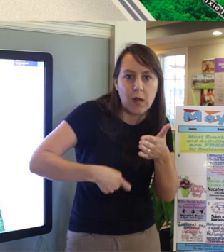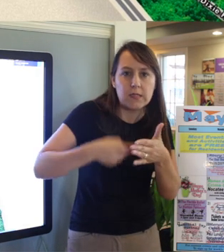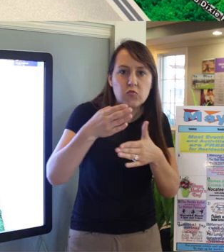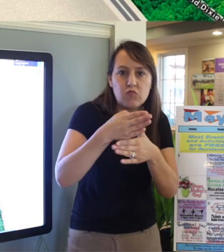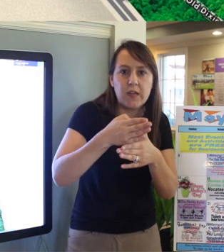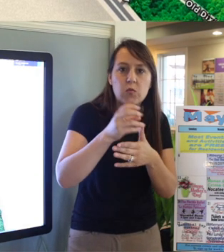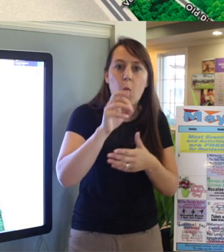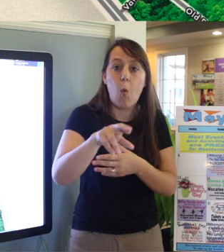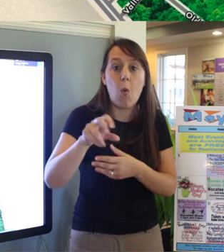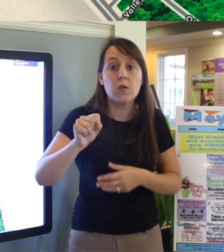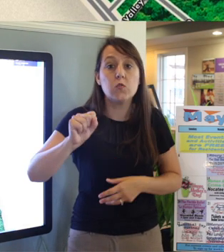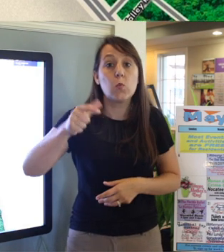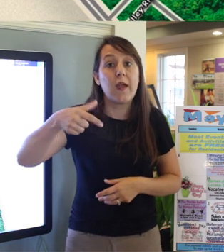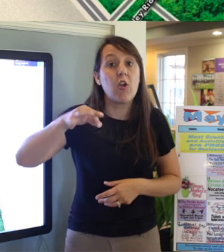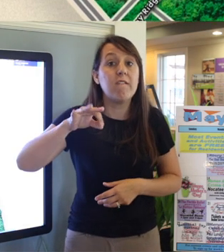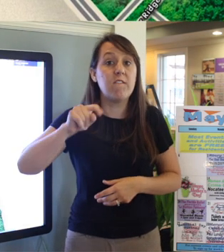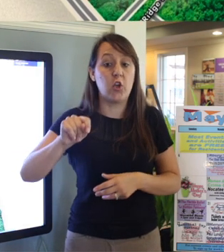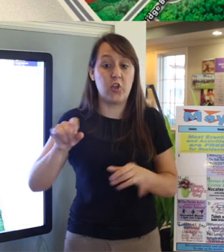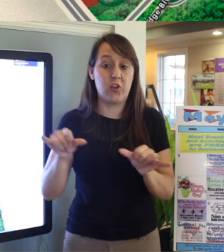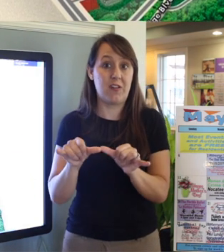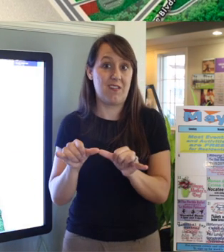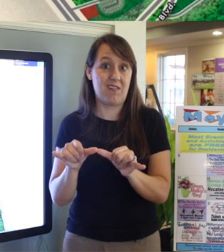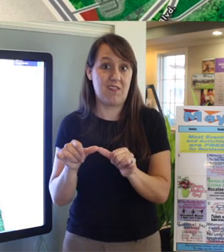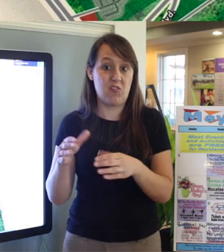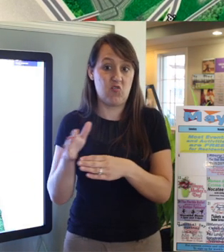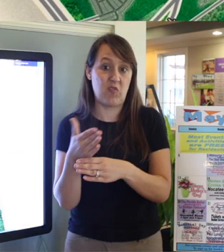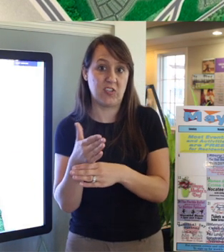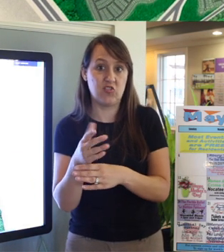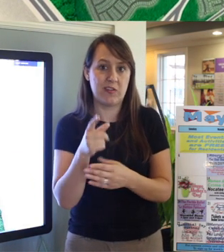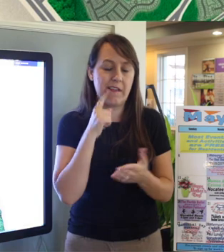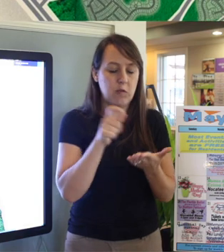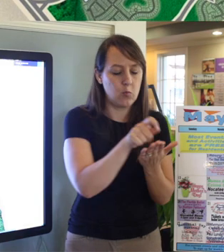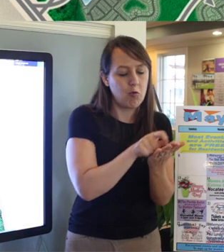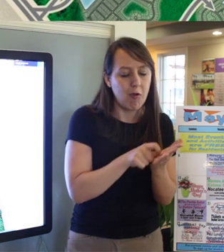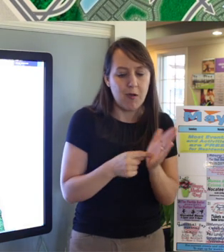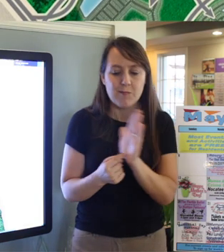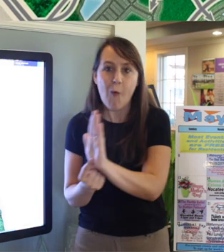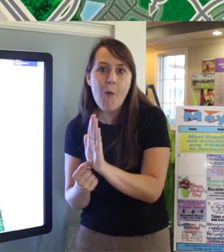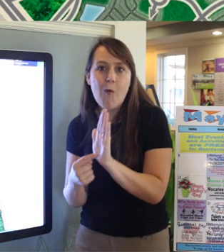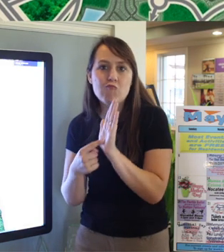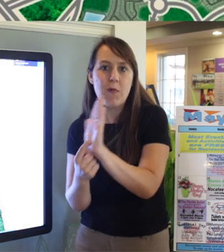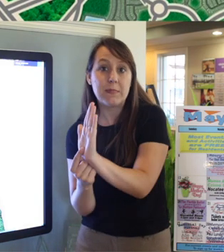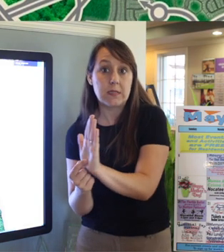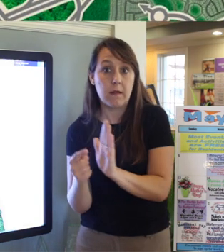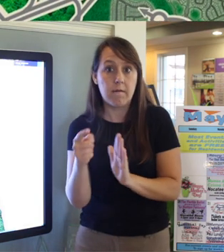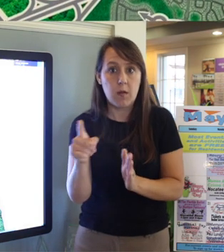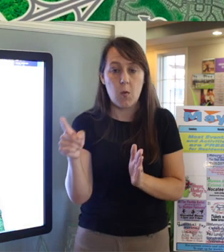So if you provide your Welcome Center Representative with that information they will narrow down the list